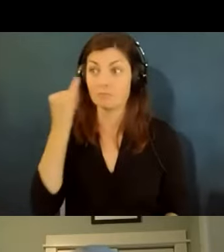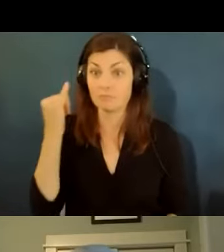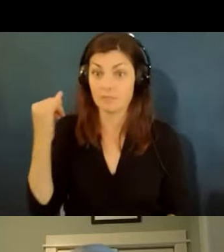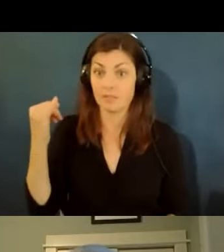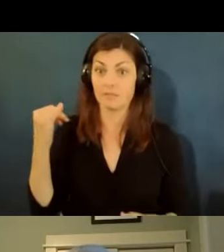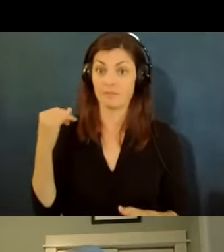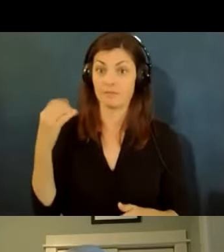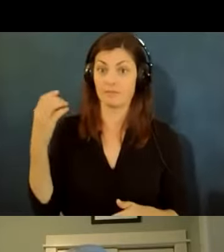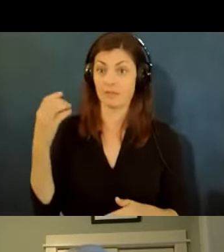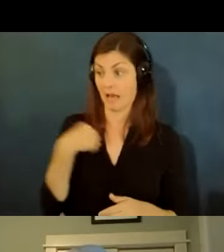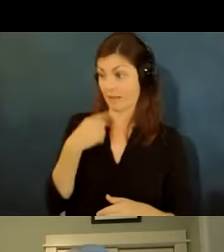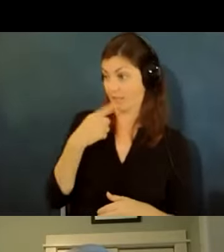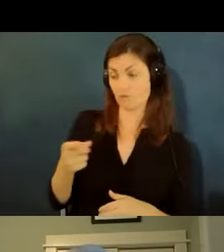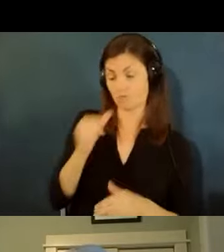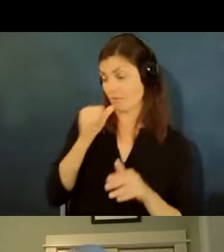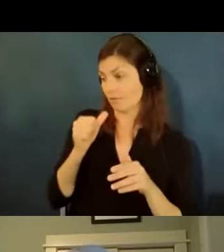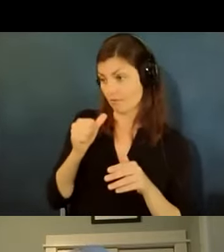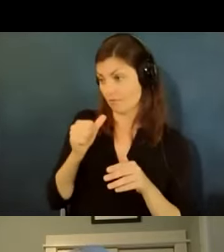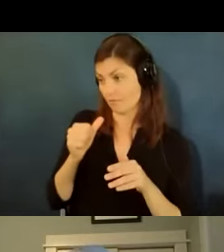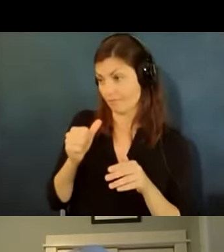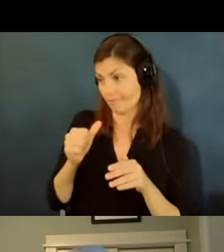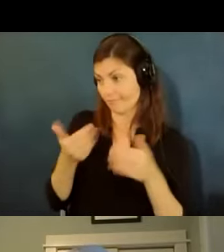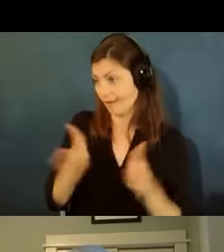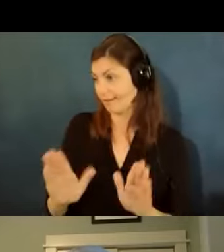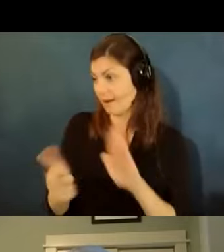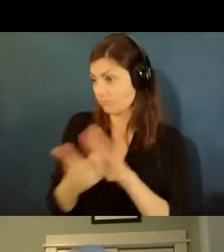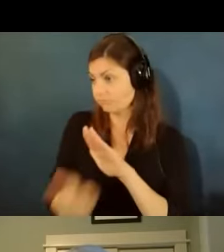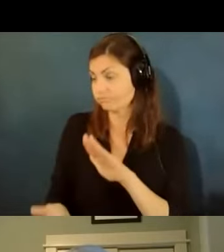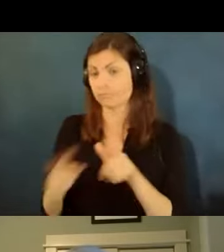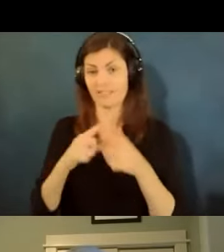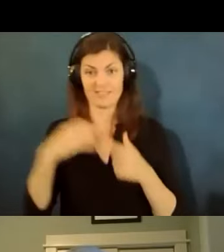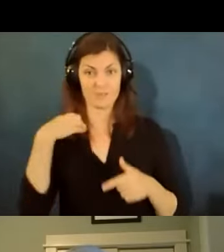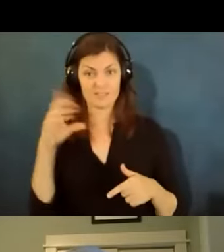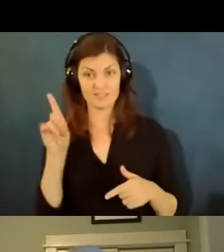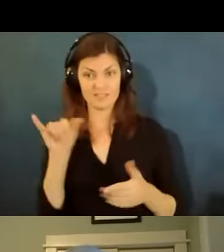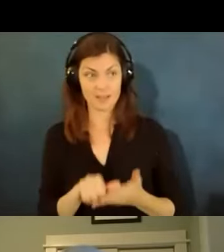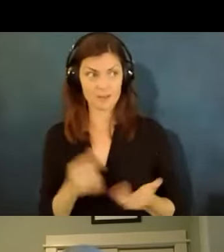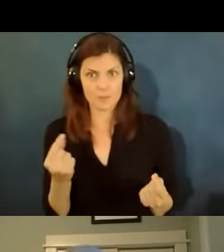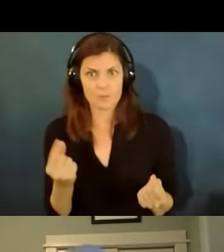you they're not supposed to do what can you do about it so we often ask we often suggest that